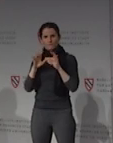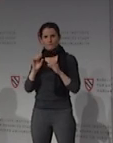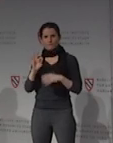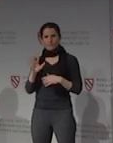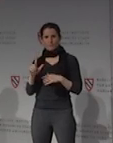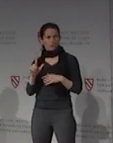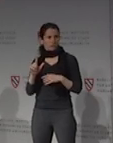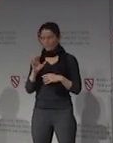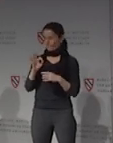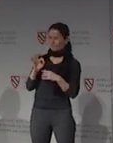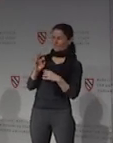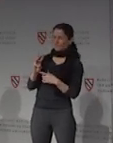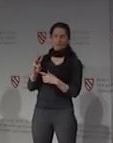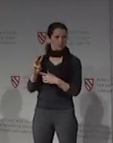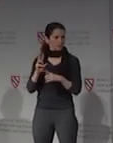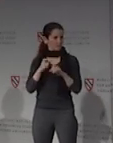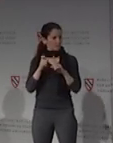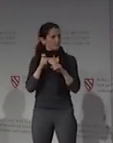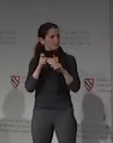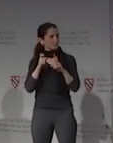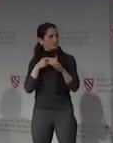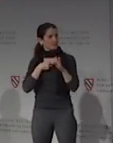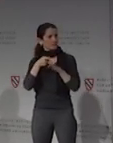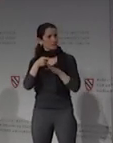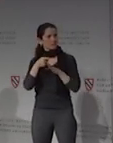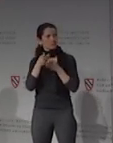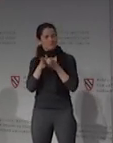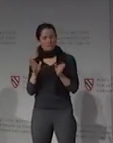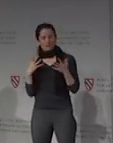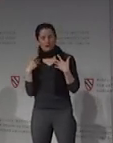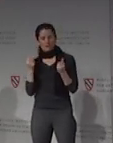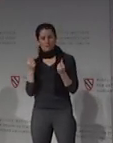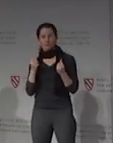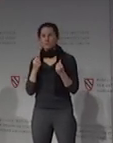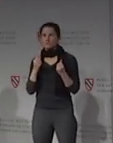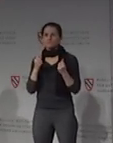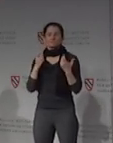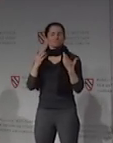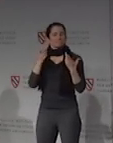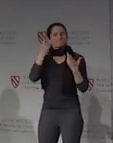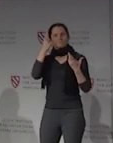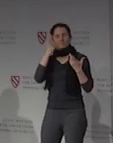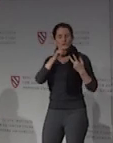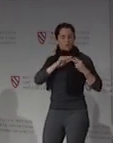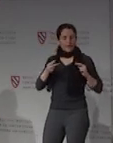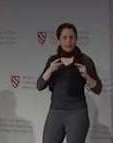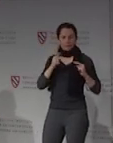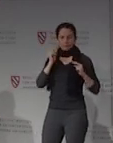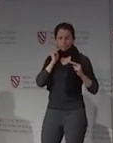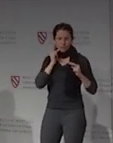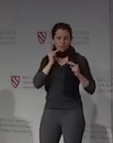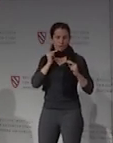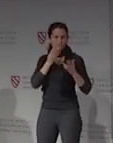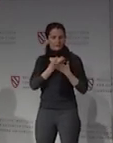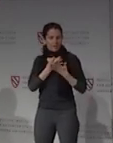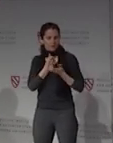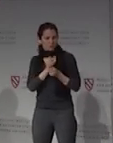the basic premise is that all factors, genetics, nutrition, social relationships, financial security, exposure